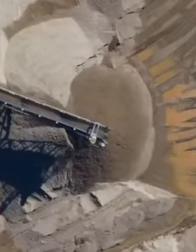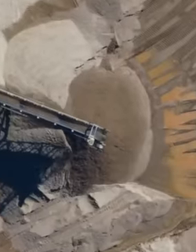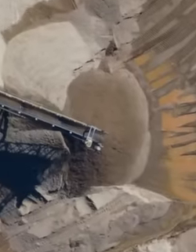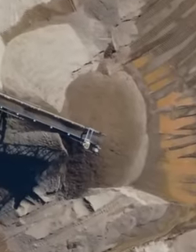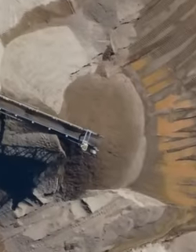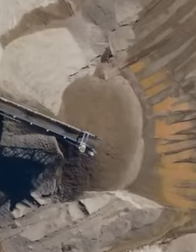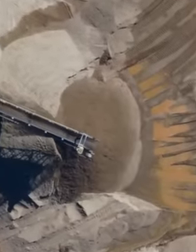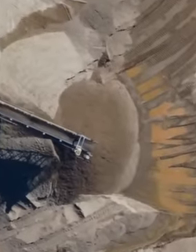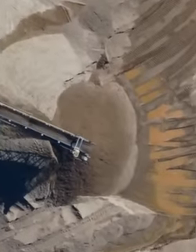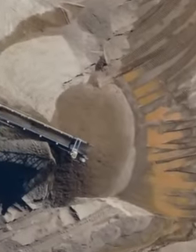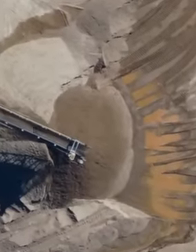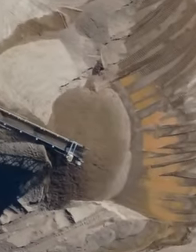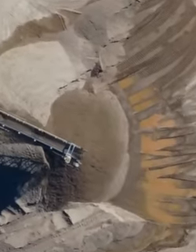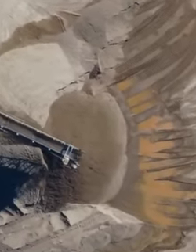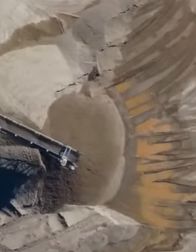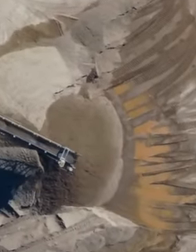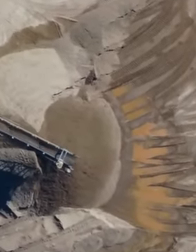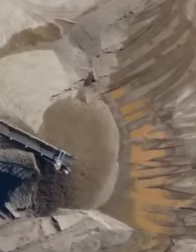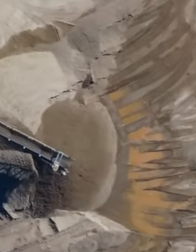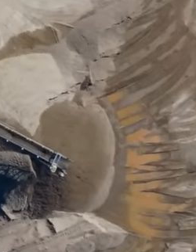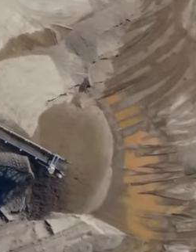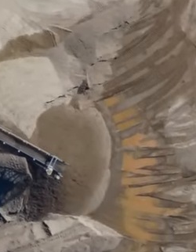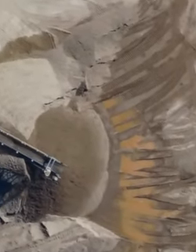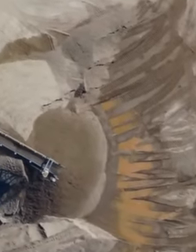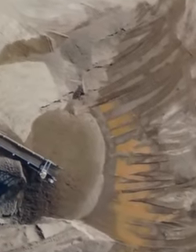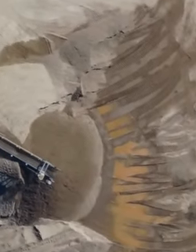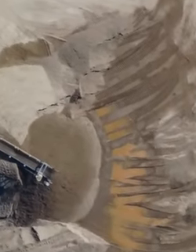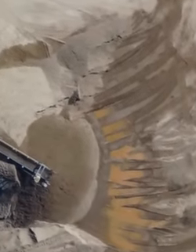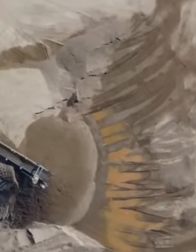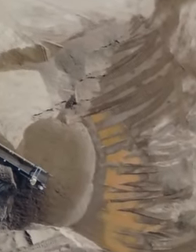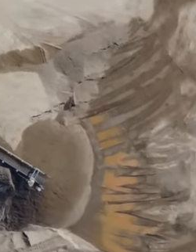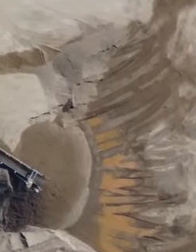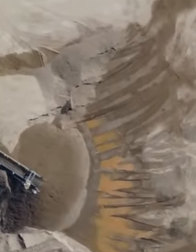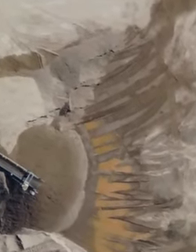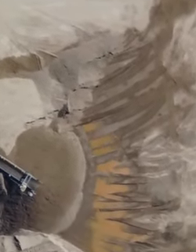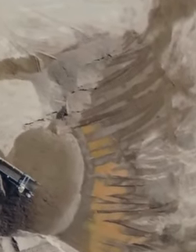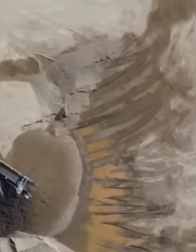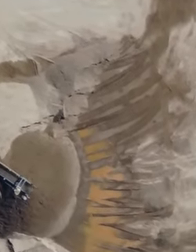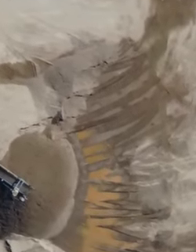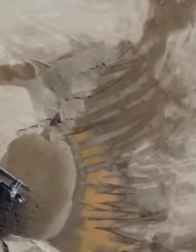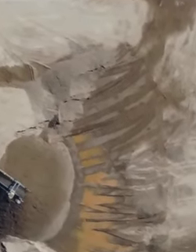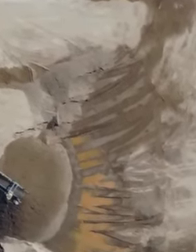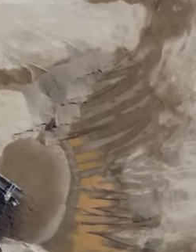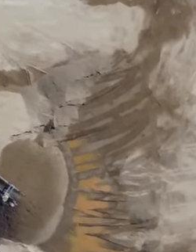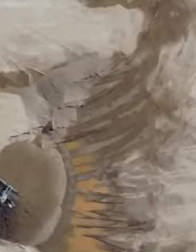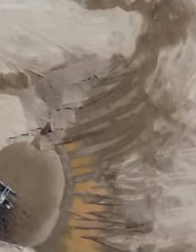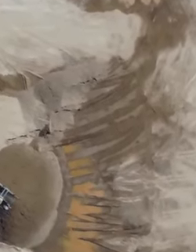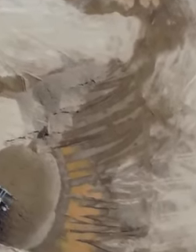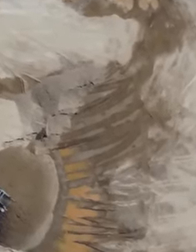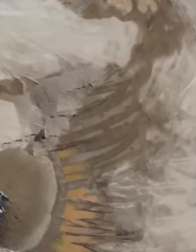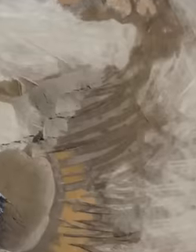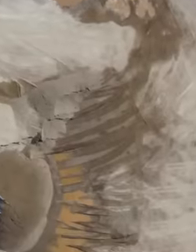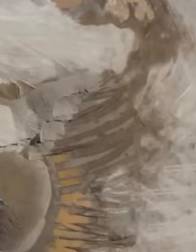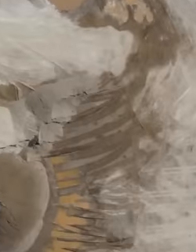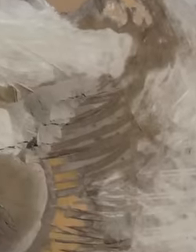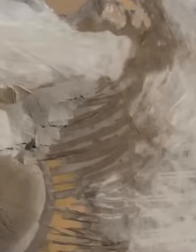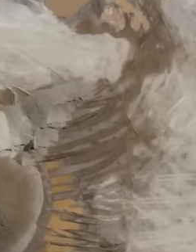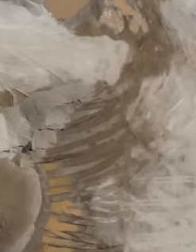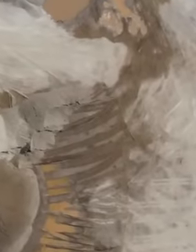industrial limestones del Carmen is a subsidiary company of Vulcan materials dedicated since 1986